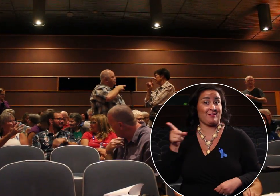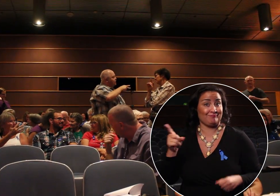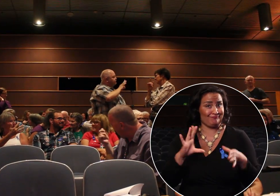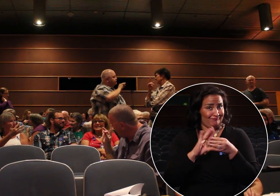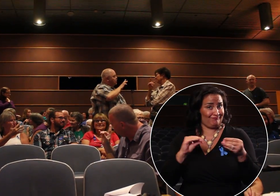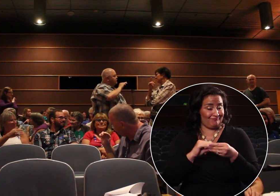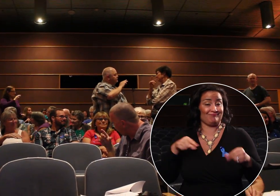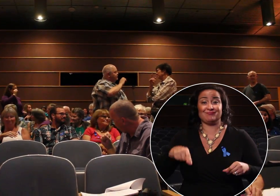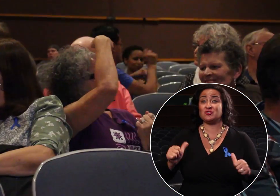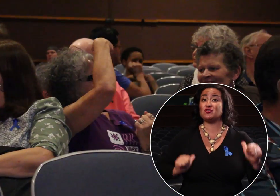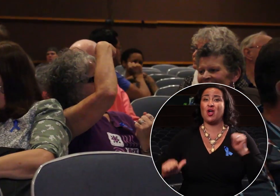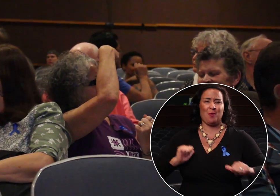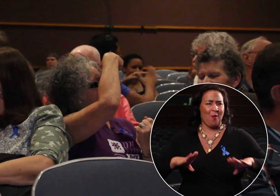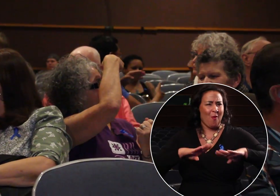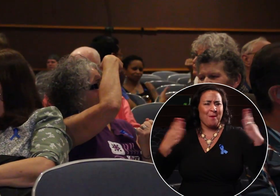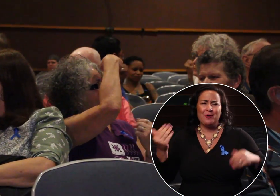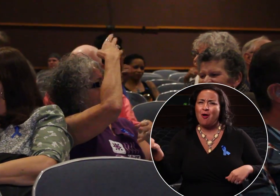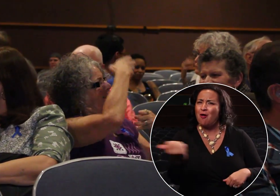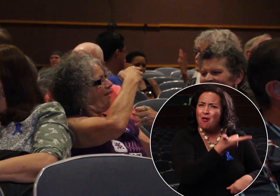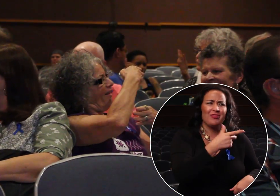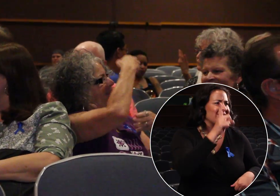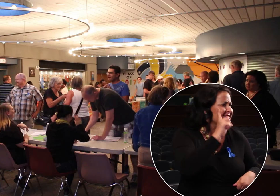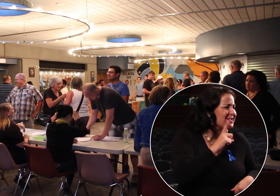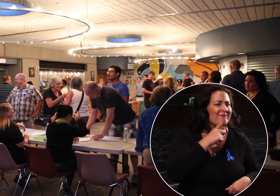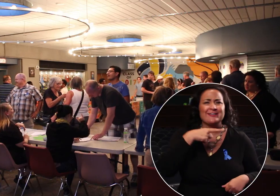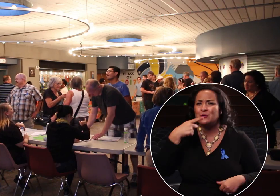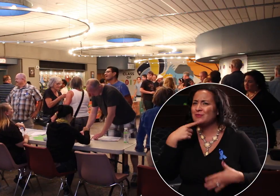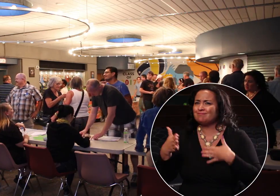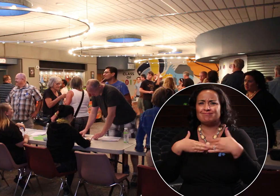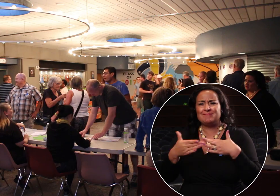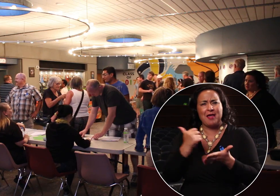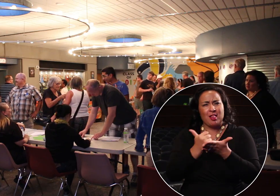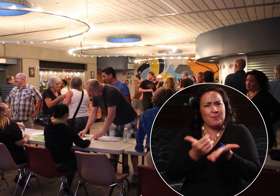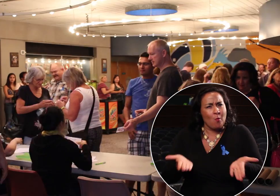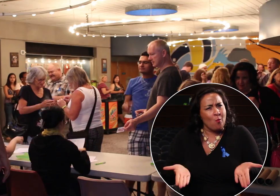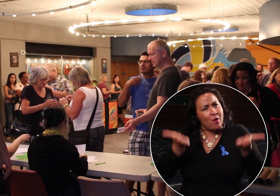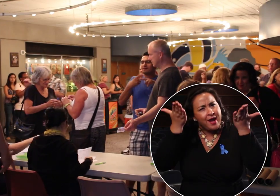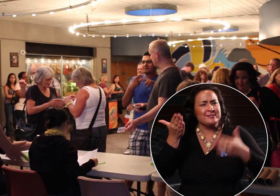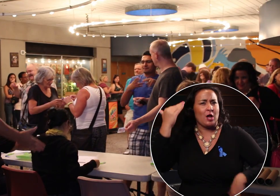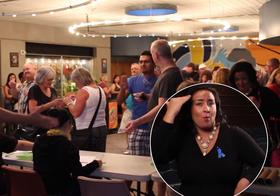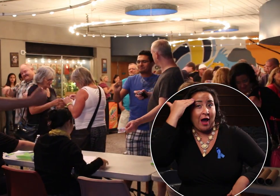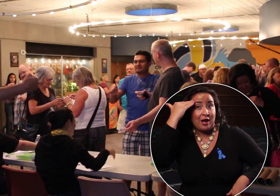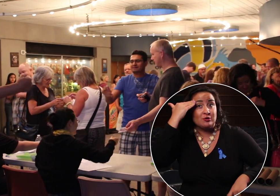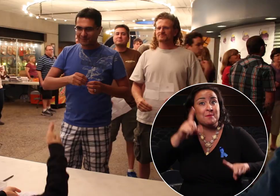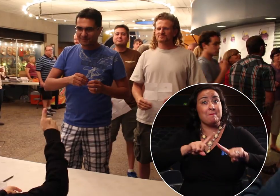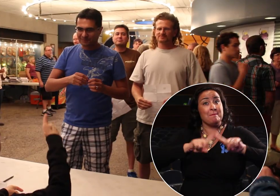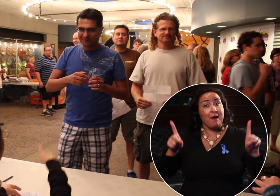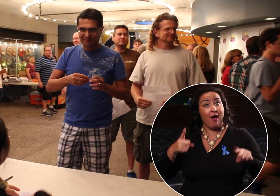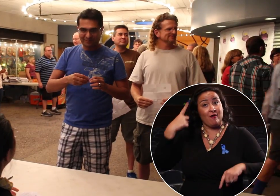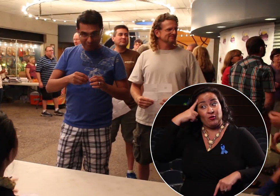JAC says the show is open to Deaf and hearing people to help raise awareness, but she says